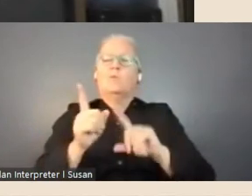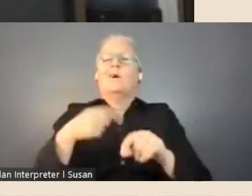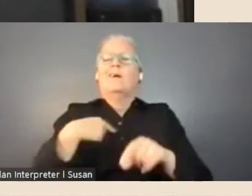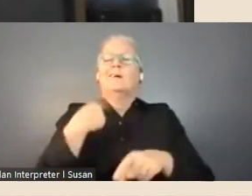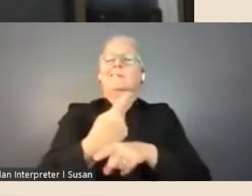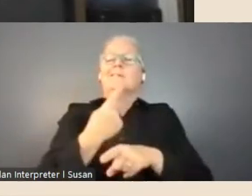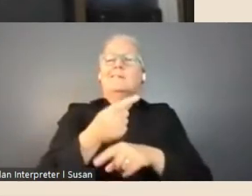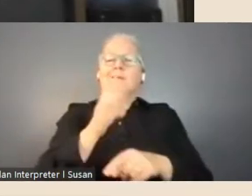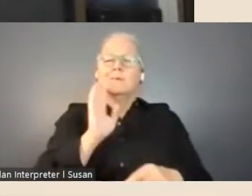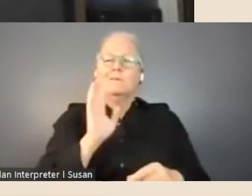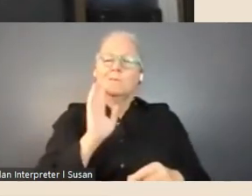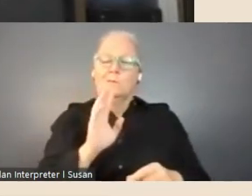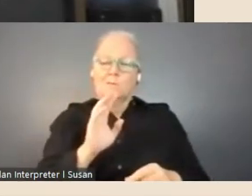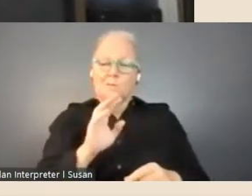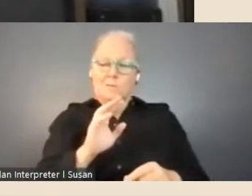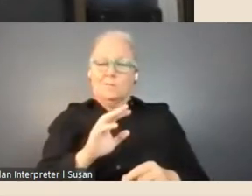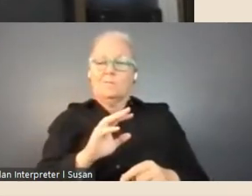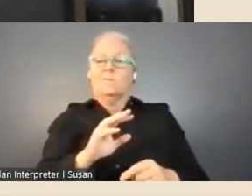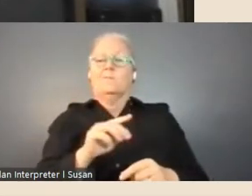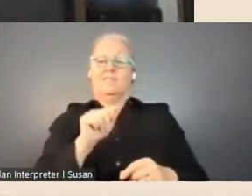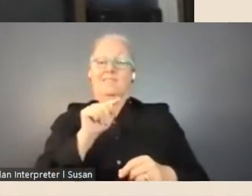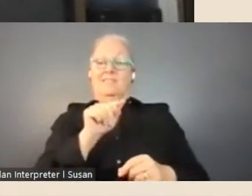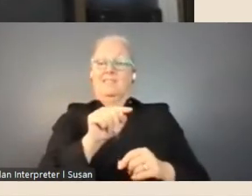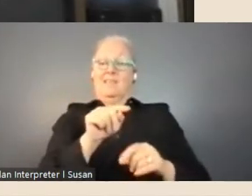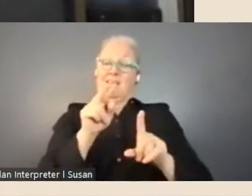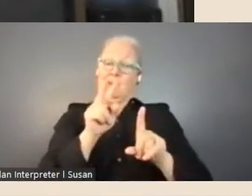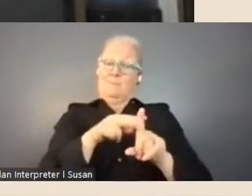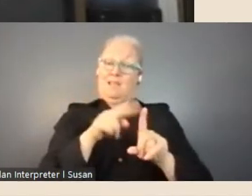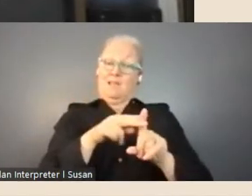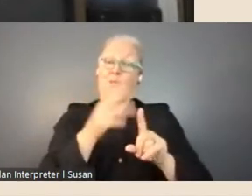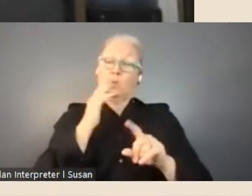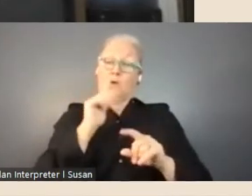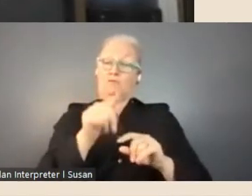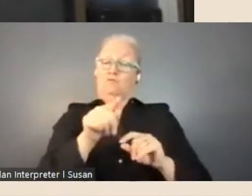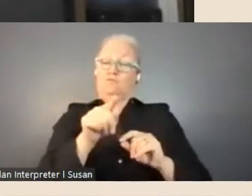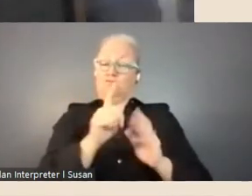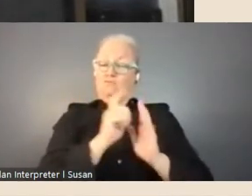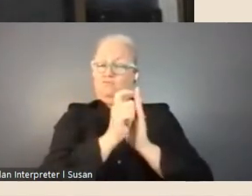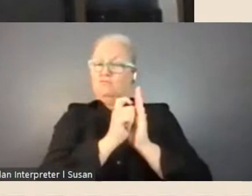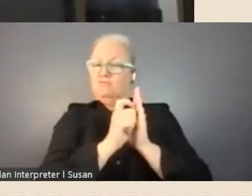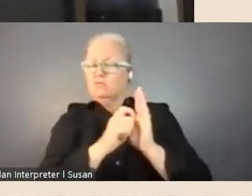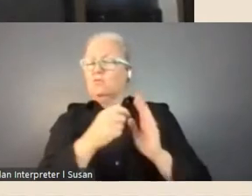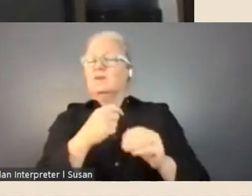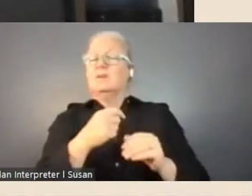within the application when you're citing, it's a case of, you know, not too little, not too much.